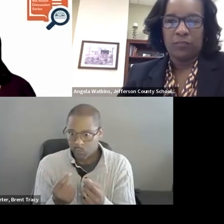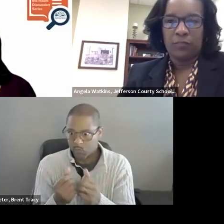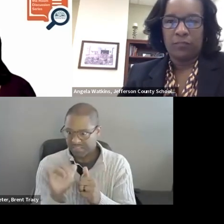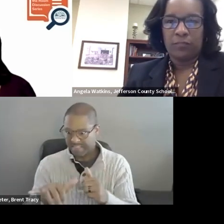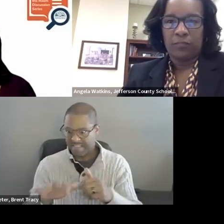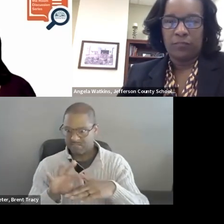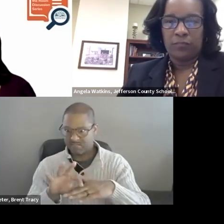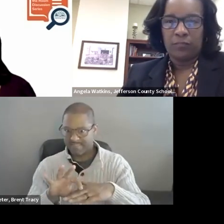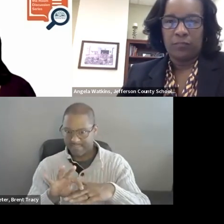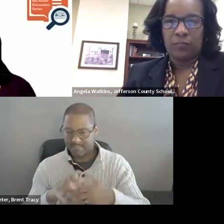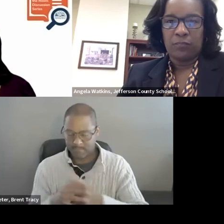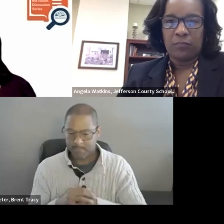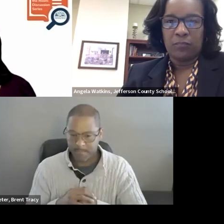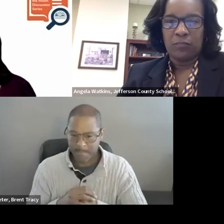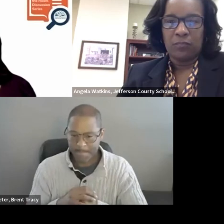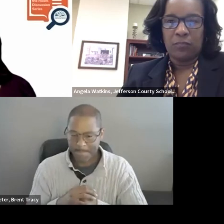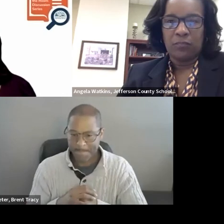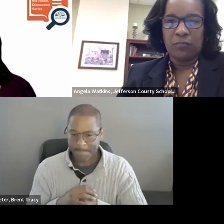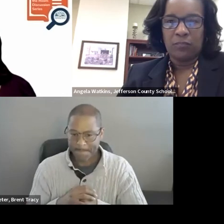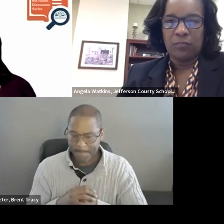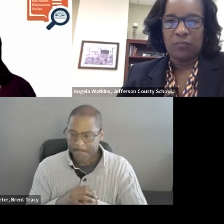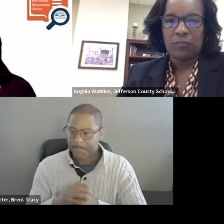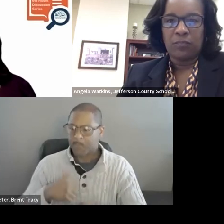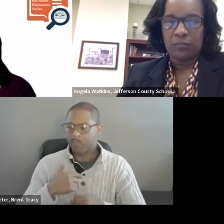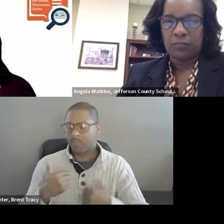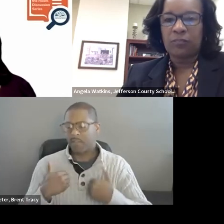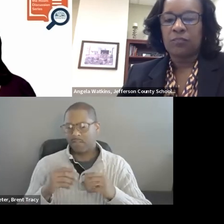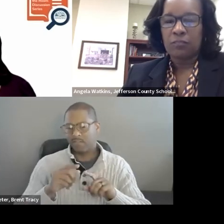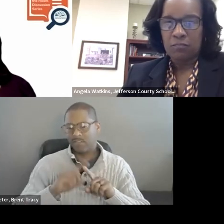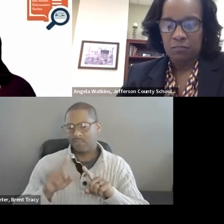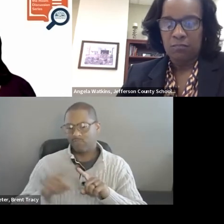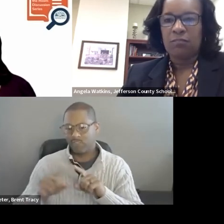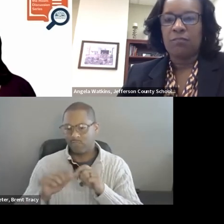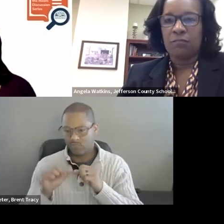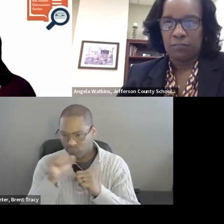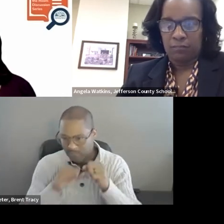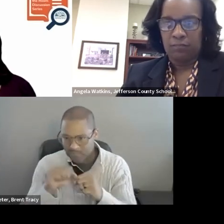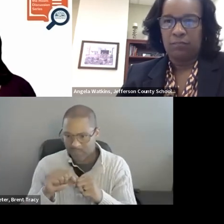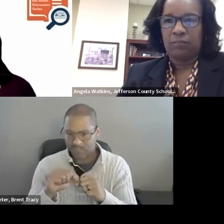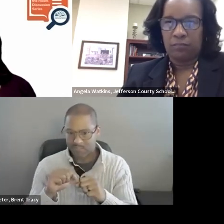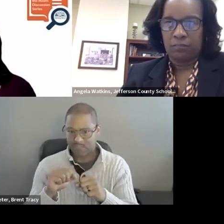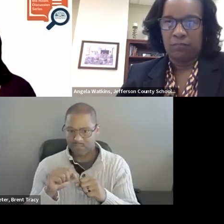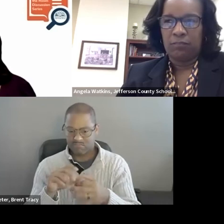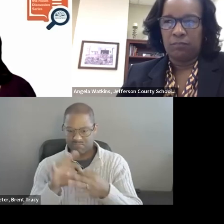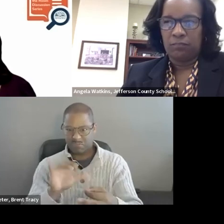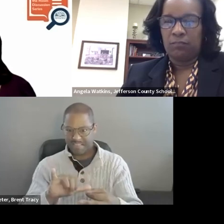You know, using different strategies within that content to help support the direction